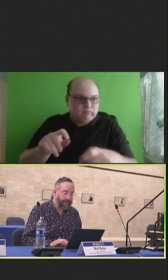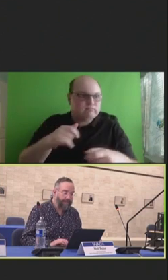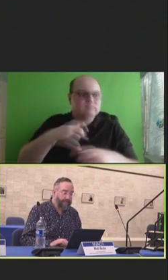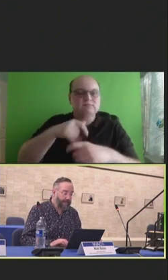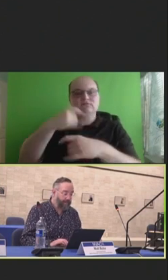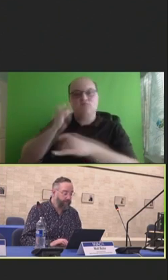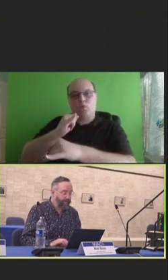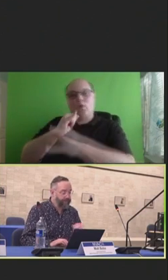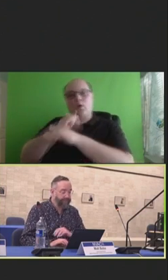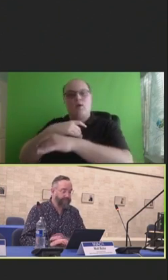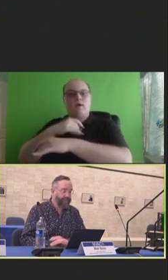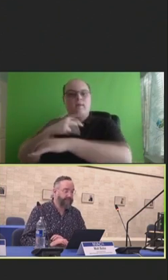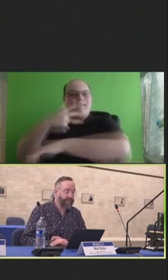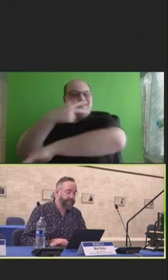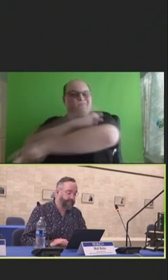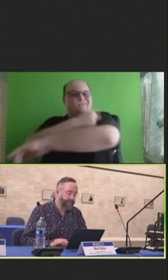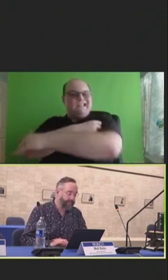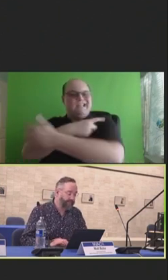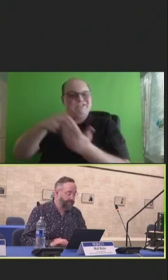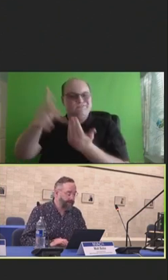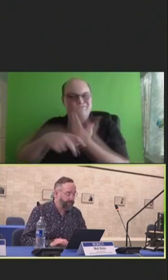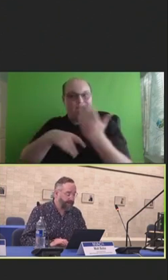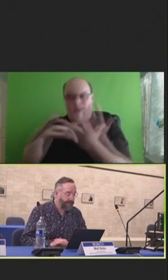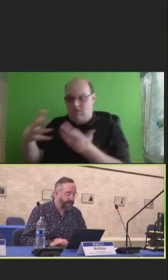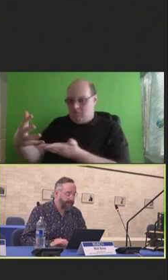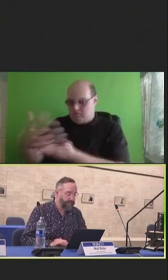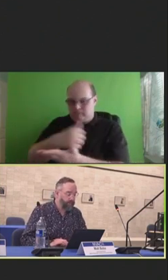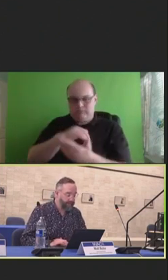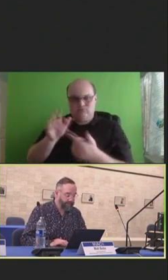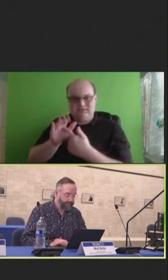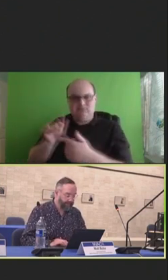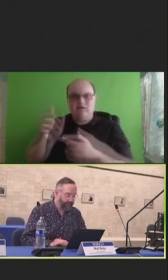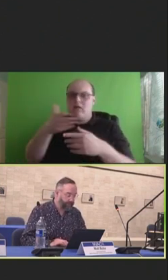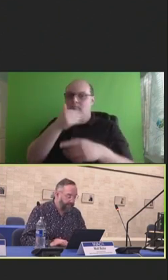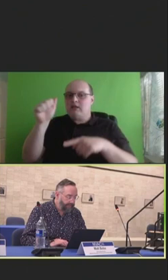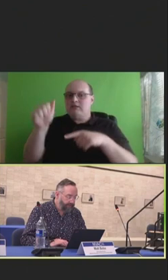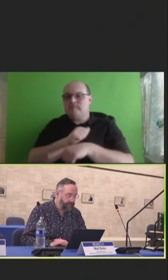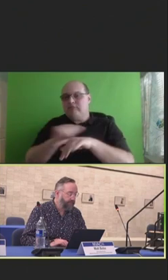We'll use these findings to identify best practices and organizational challenges.